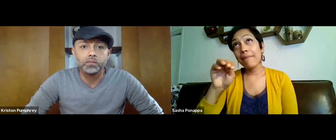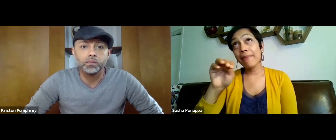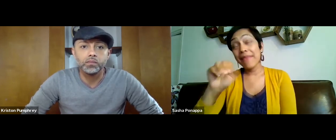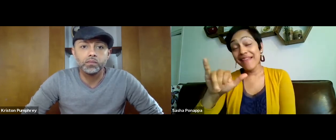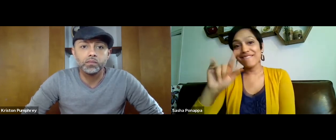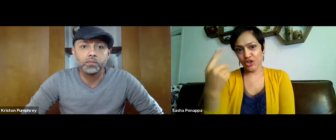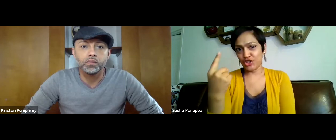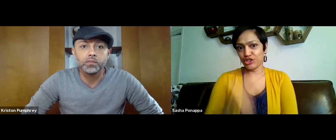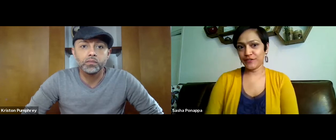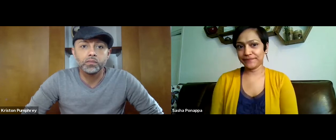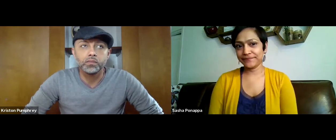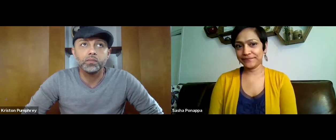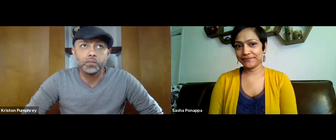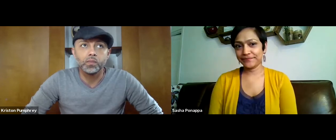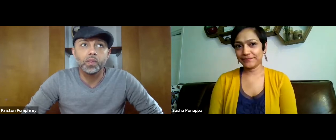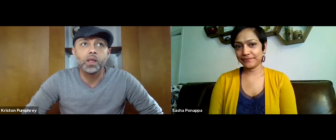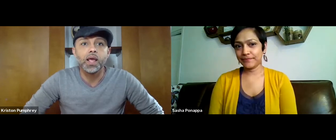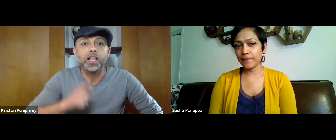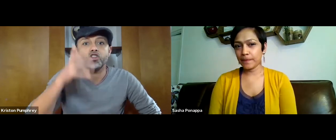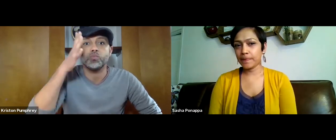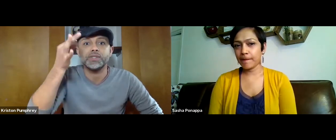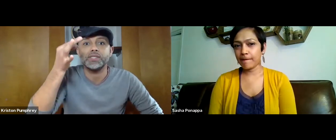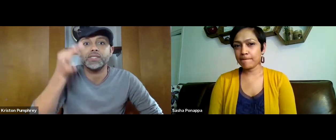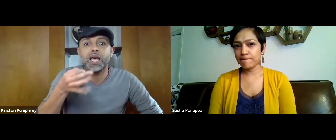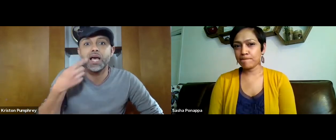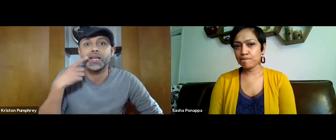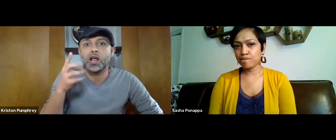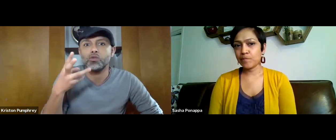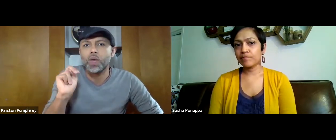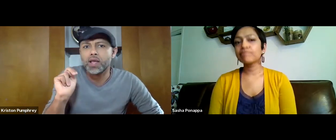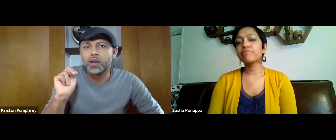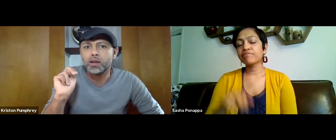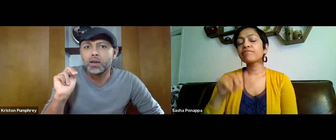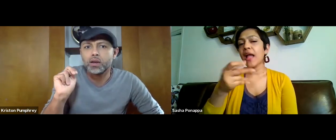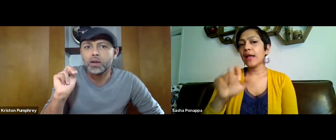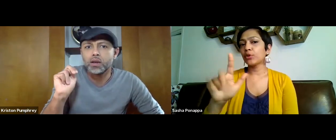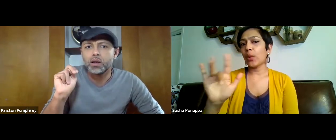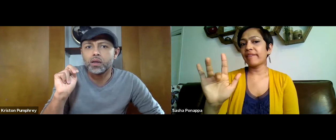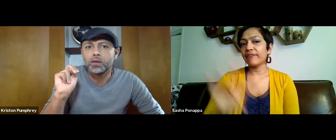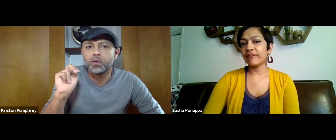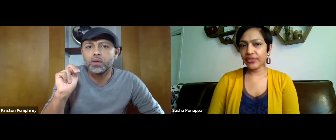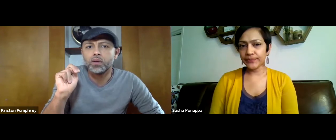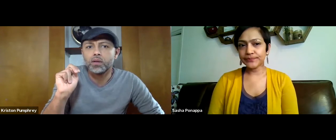Money will be available on May 1st. So you'll decide and announce when?